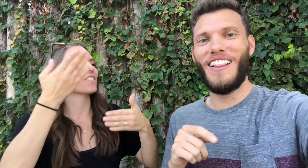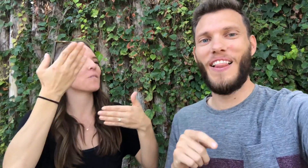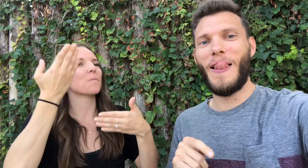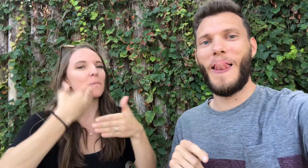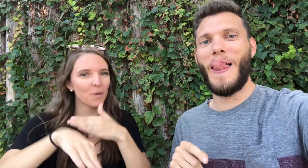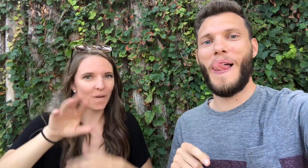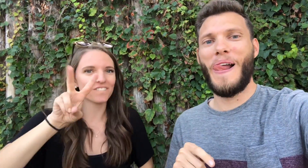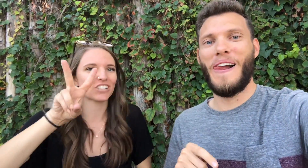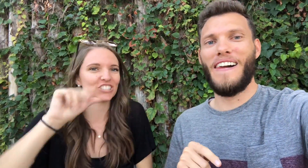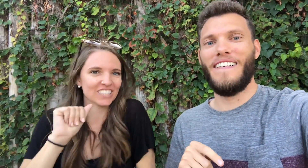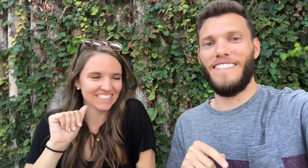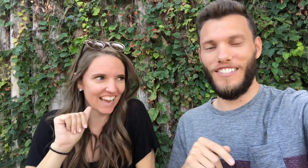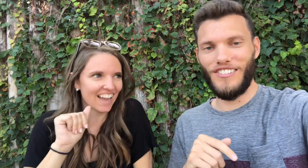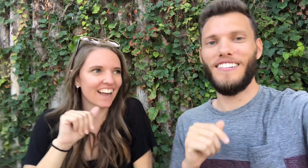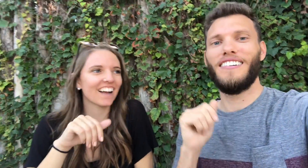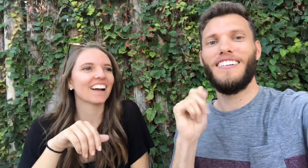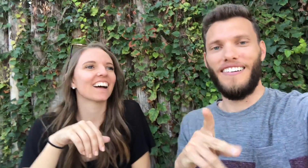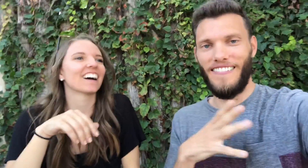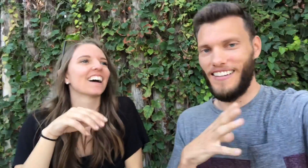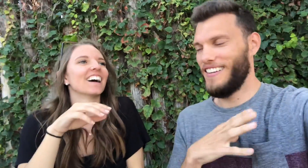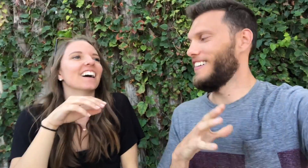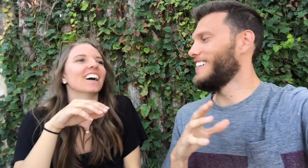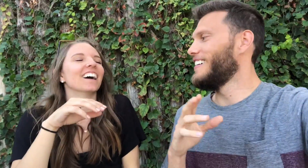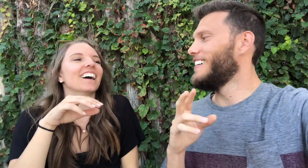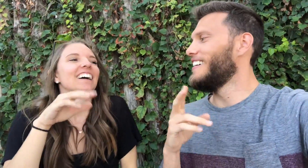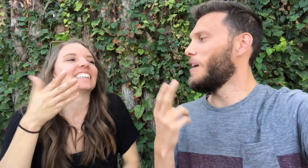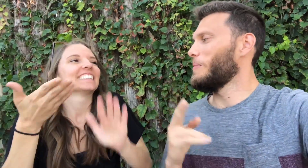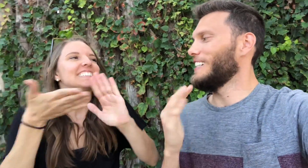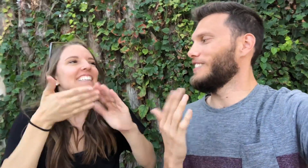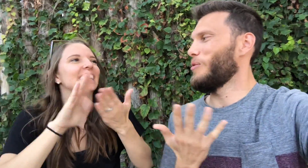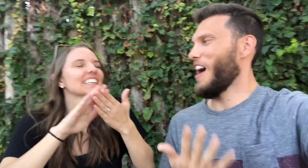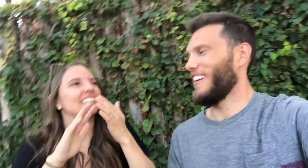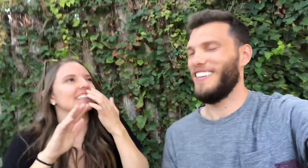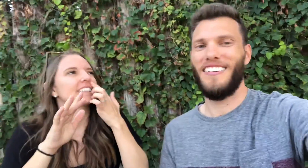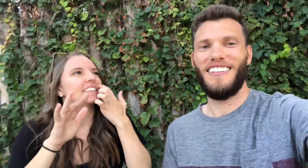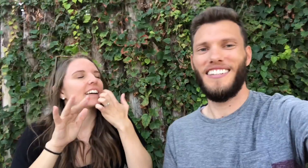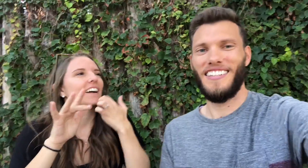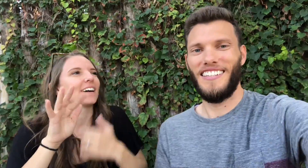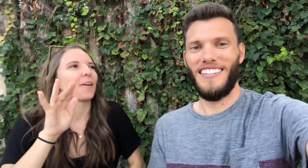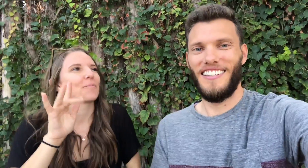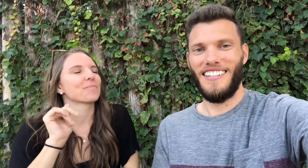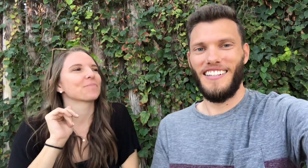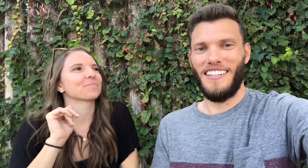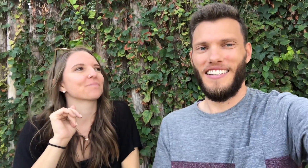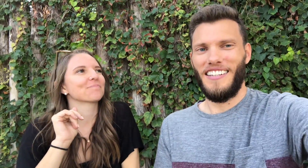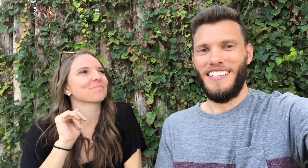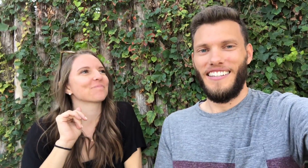Okay, fine. So Born in VA and the city is....